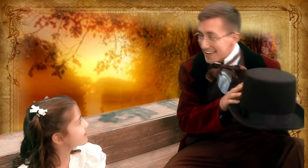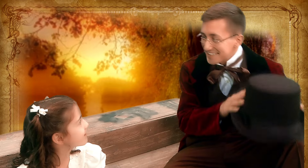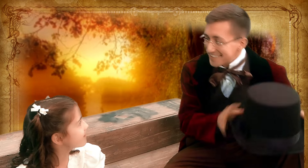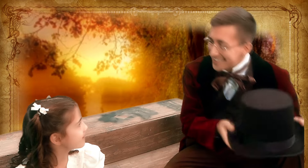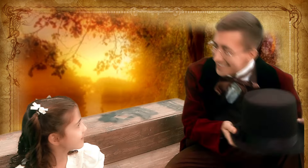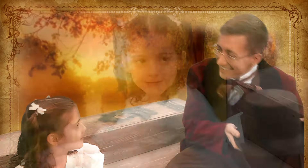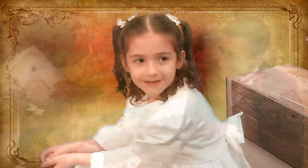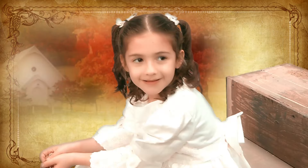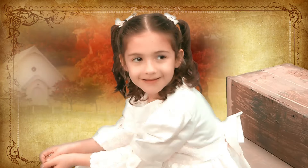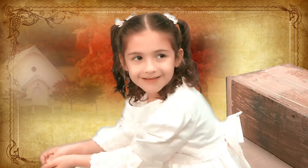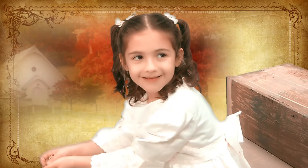Hat!